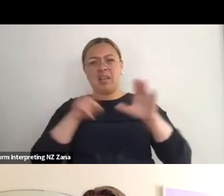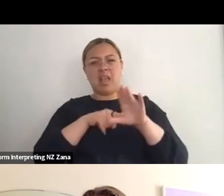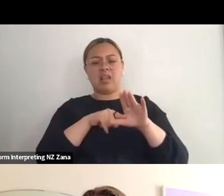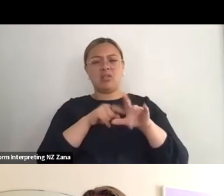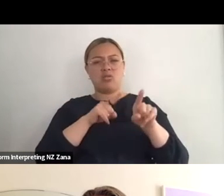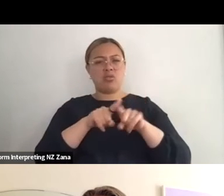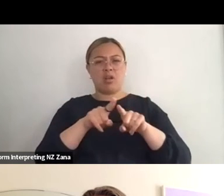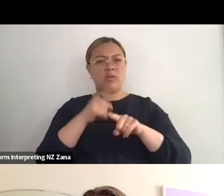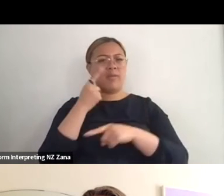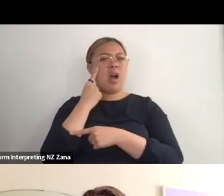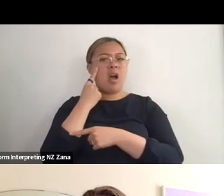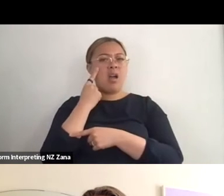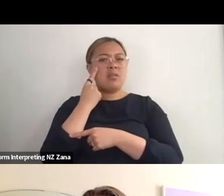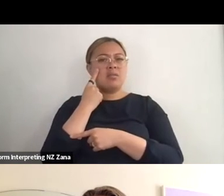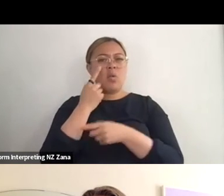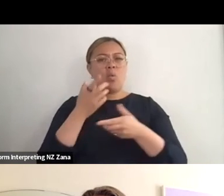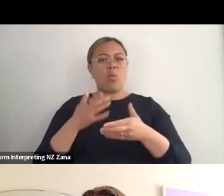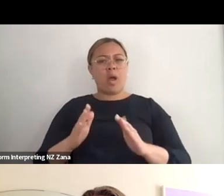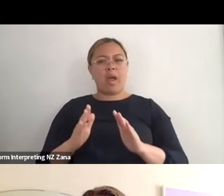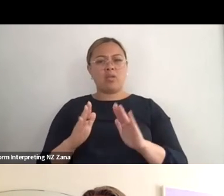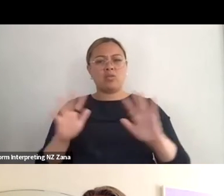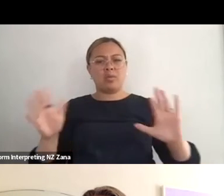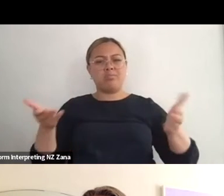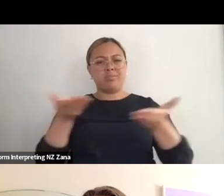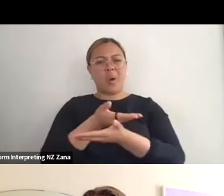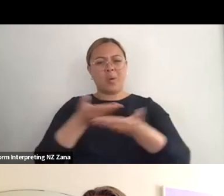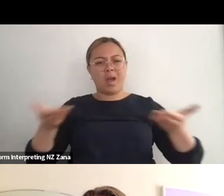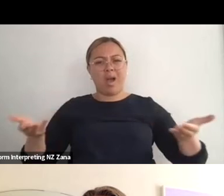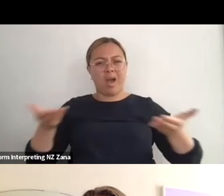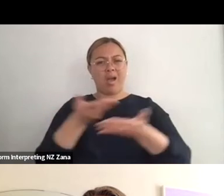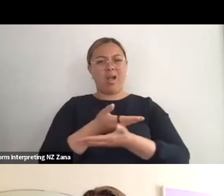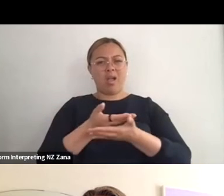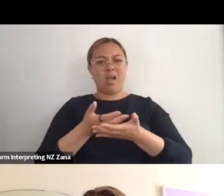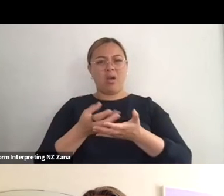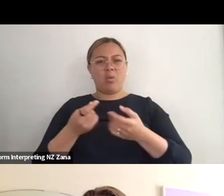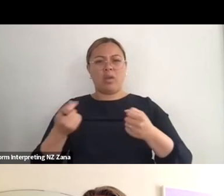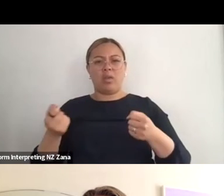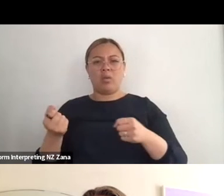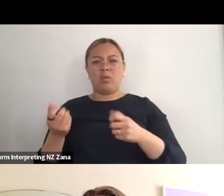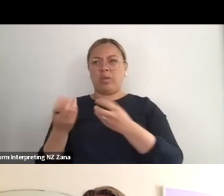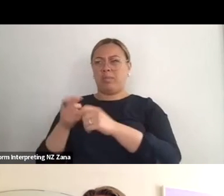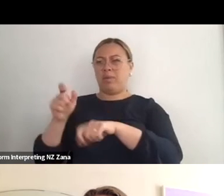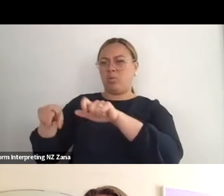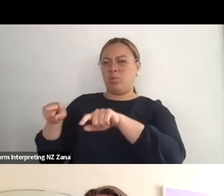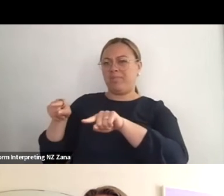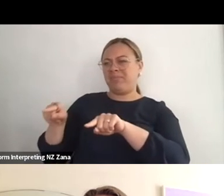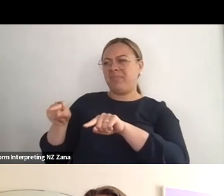how we broker that with the technical and the production managers of houses but to get far more